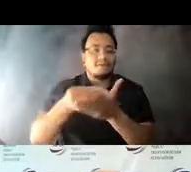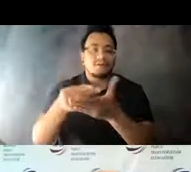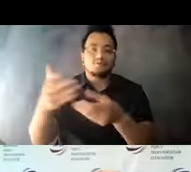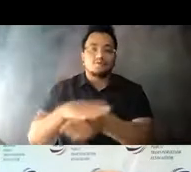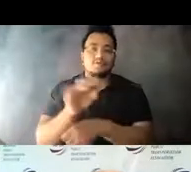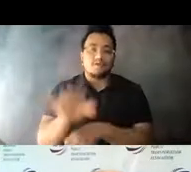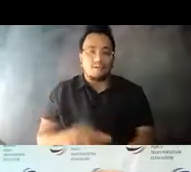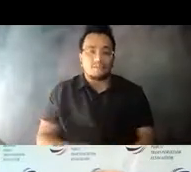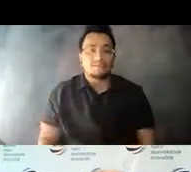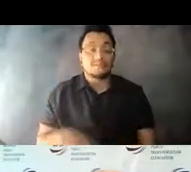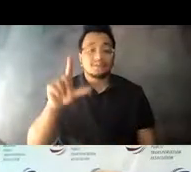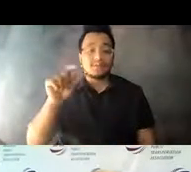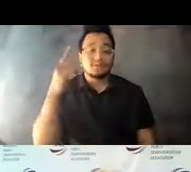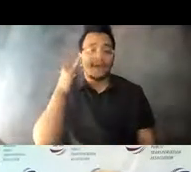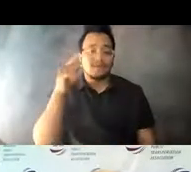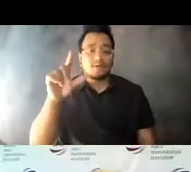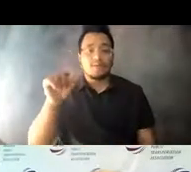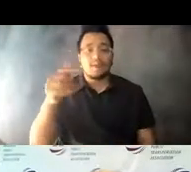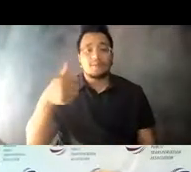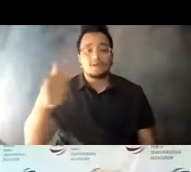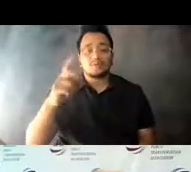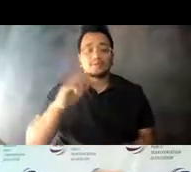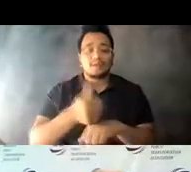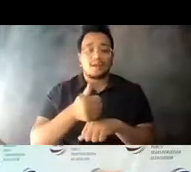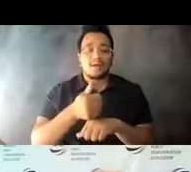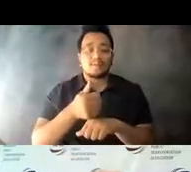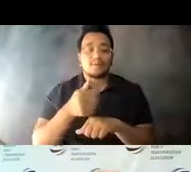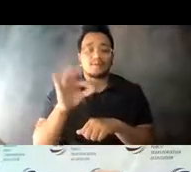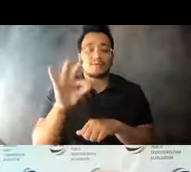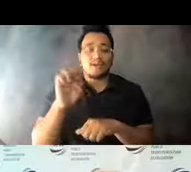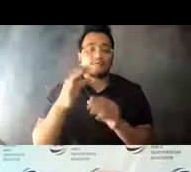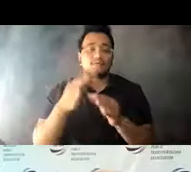14:15:13 In Los Angeles, L.A. Metro is implementing a fare-free option for students beginning